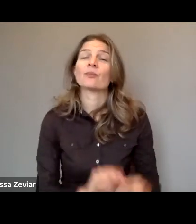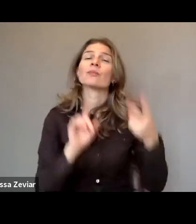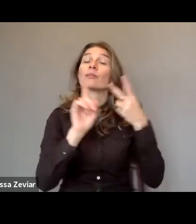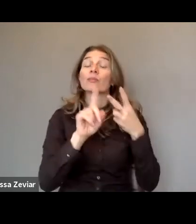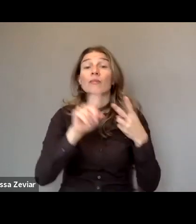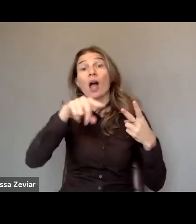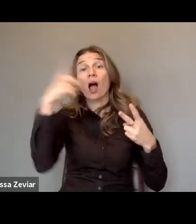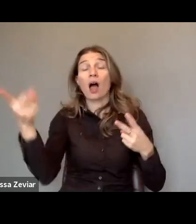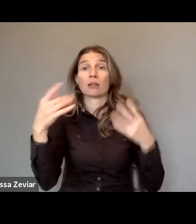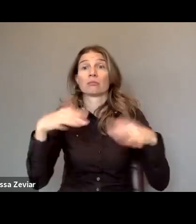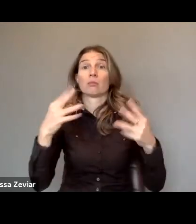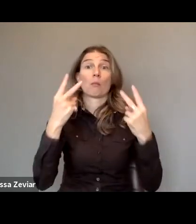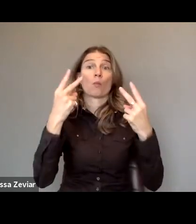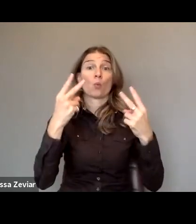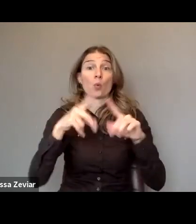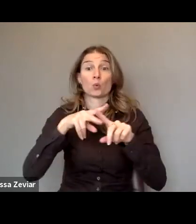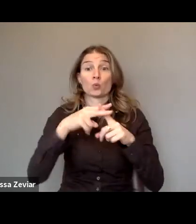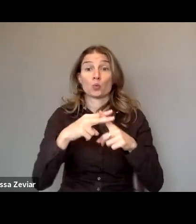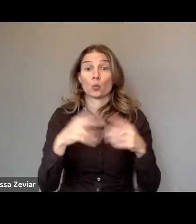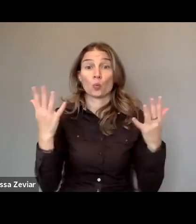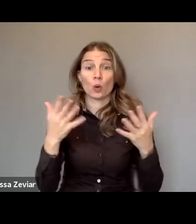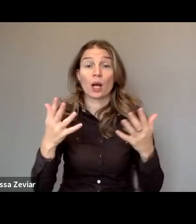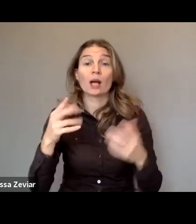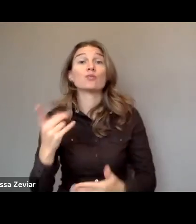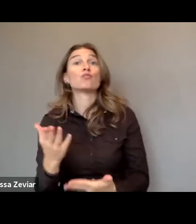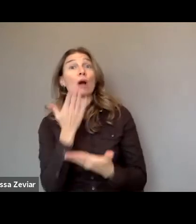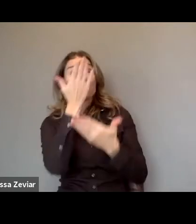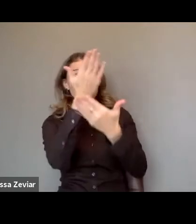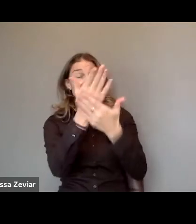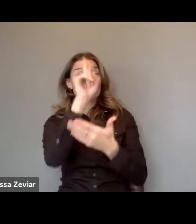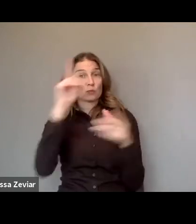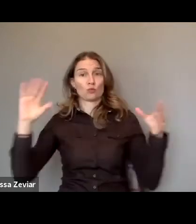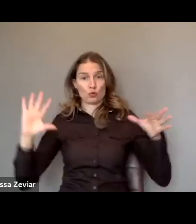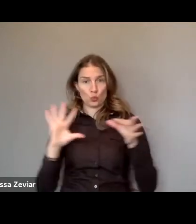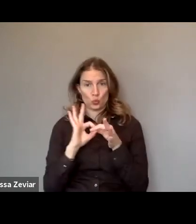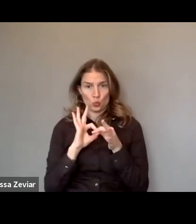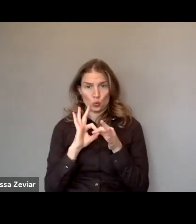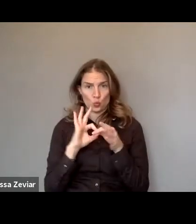the general recommendation offered by the CEDAW and the CRC Committee